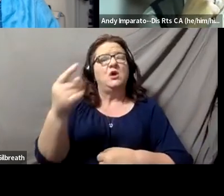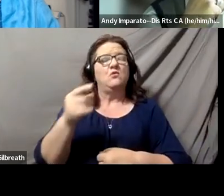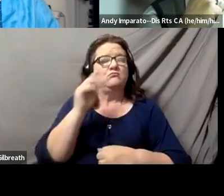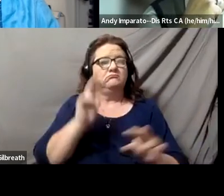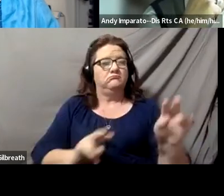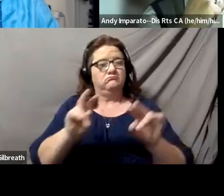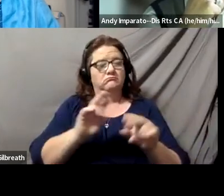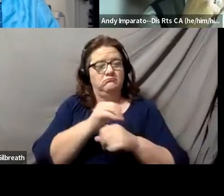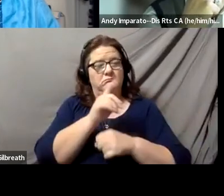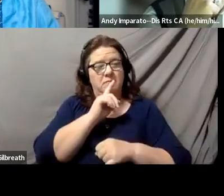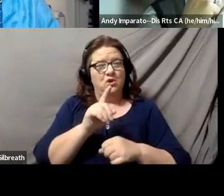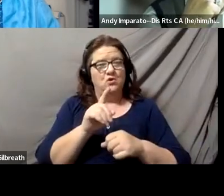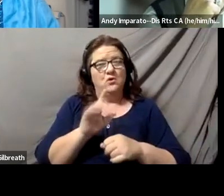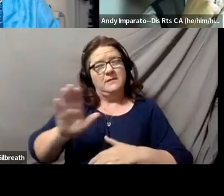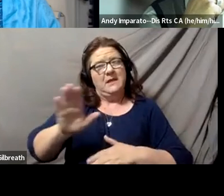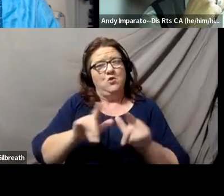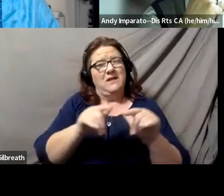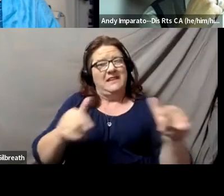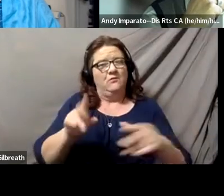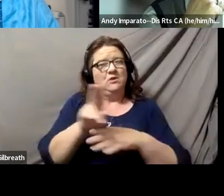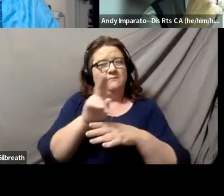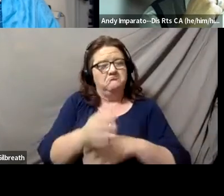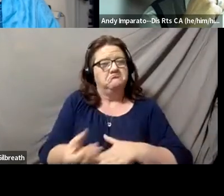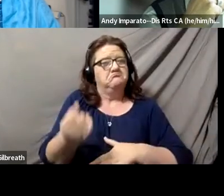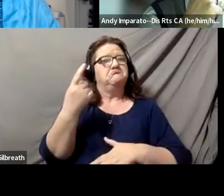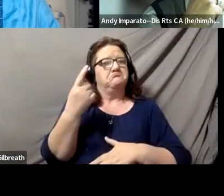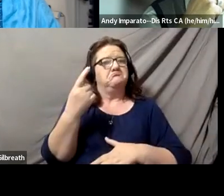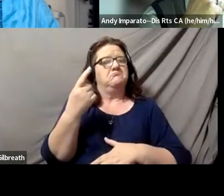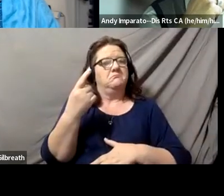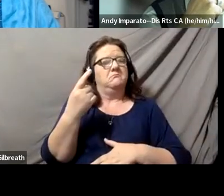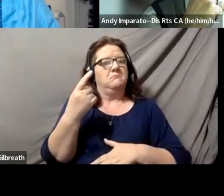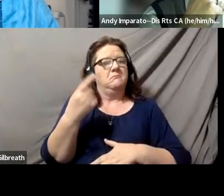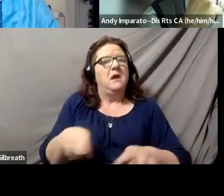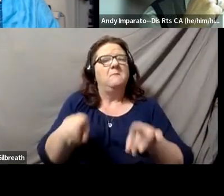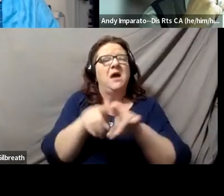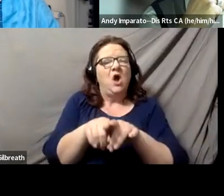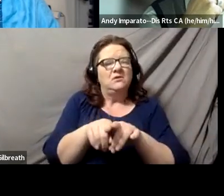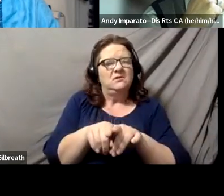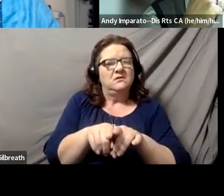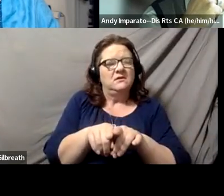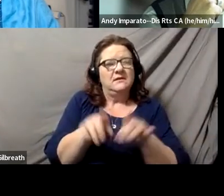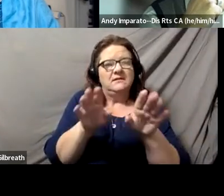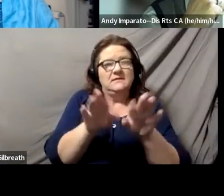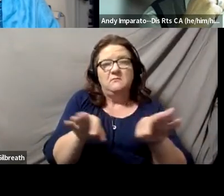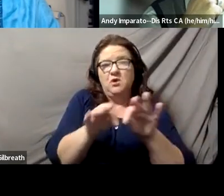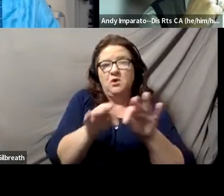at ensuring the language that is being used is understandable, but it's also very important to understand